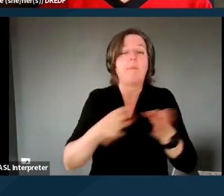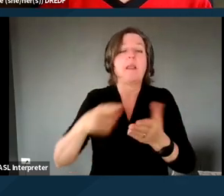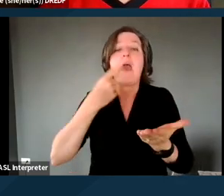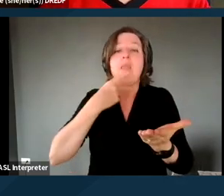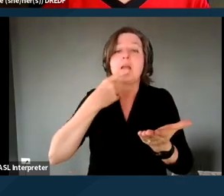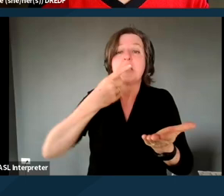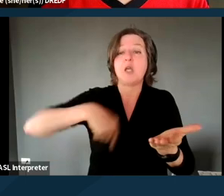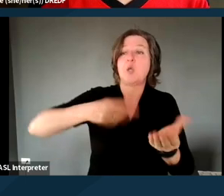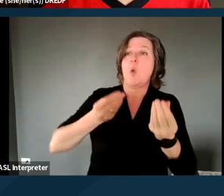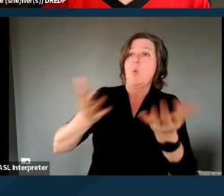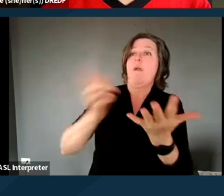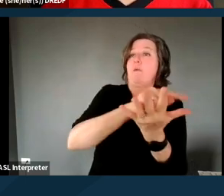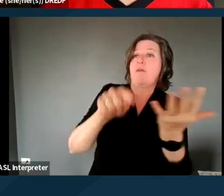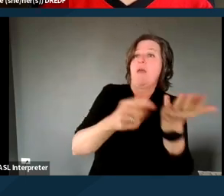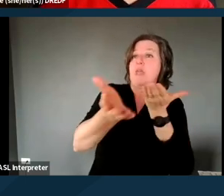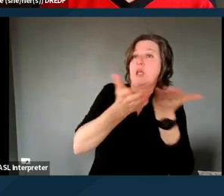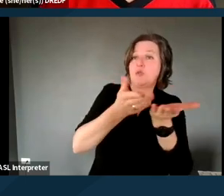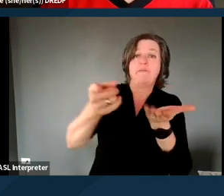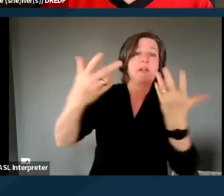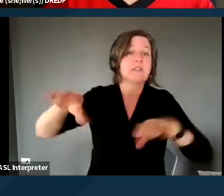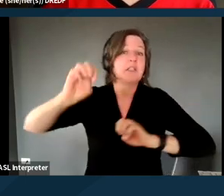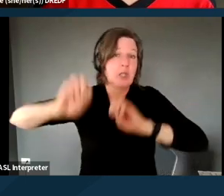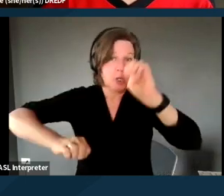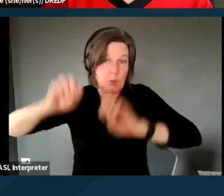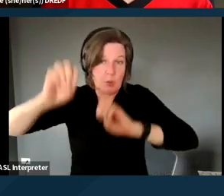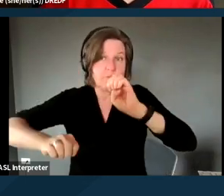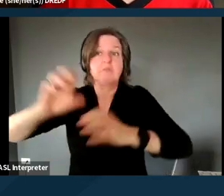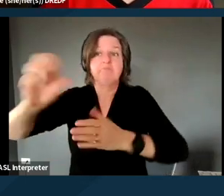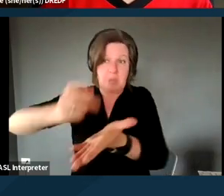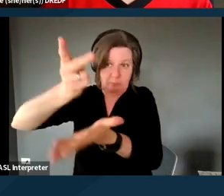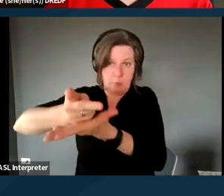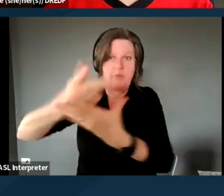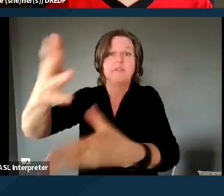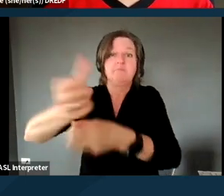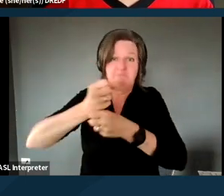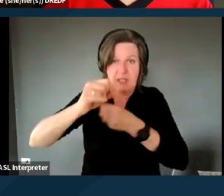and you have been evaluated for them and get them, and then the plan decides,